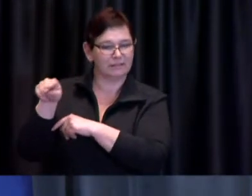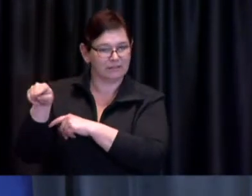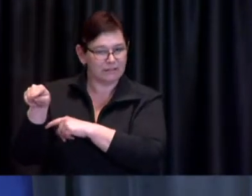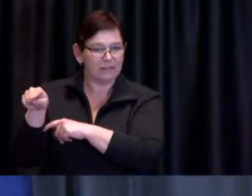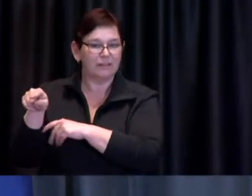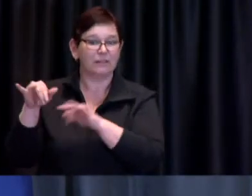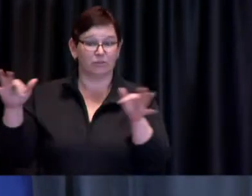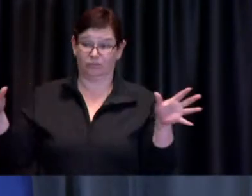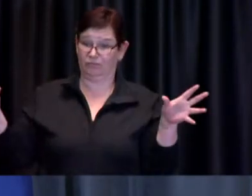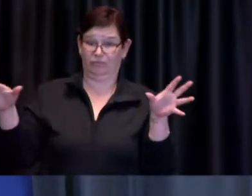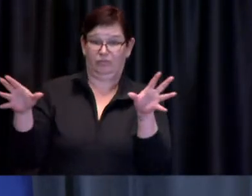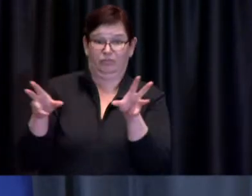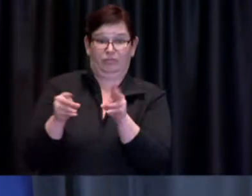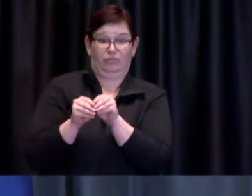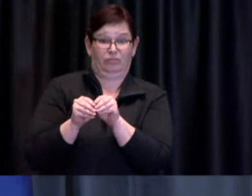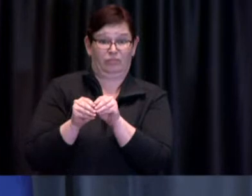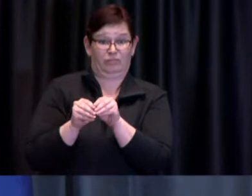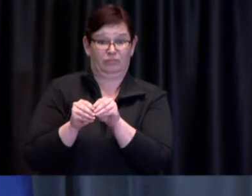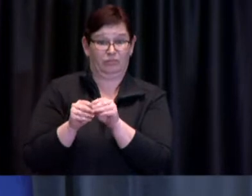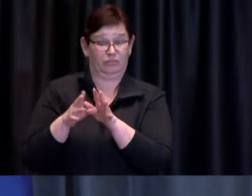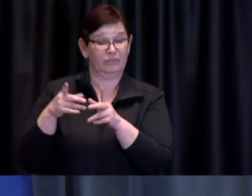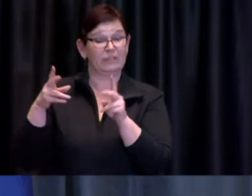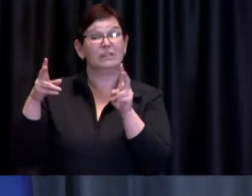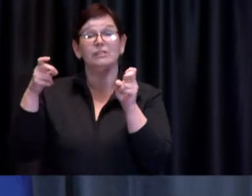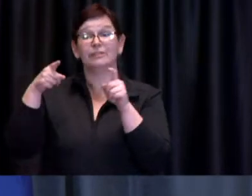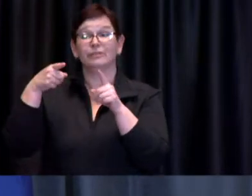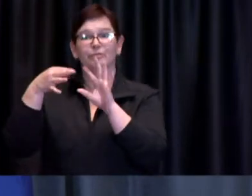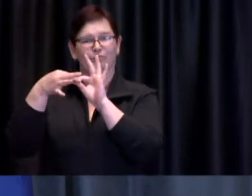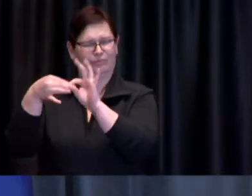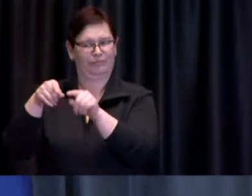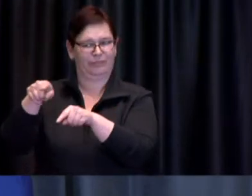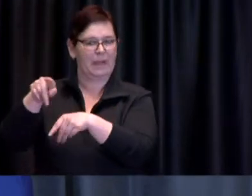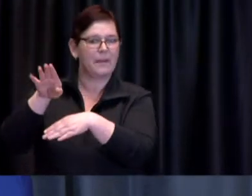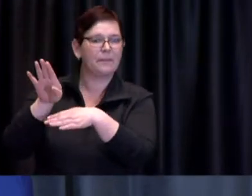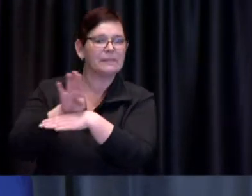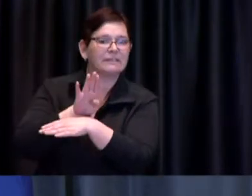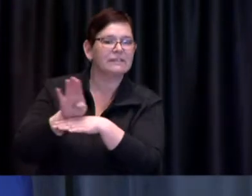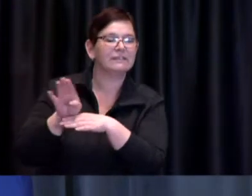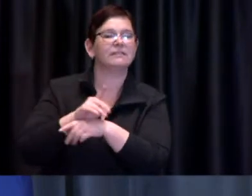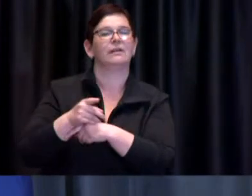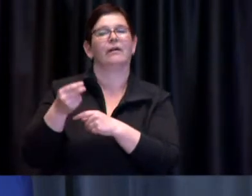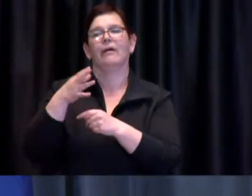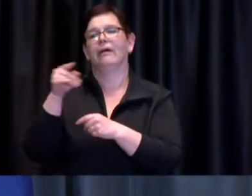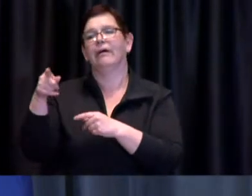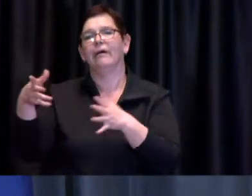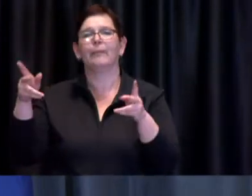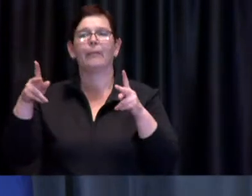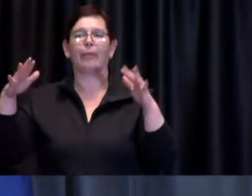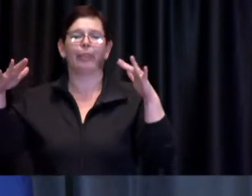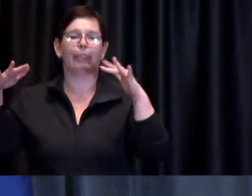issues relating to businesses to illegal illegal gatherings as you described to parks and a number